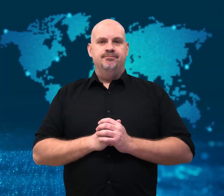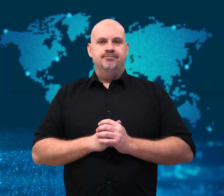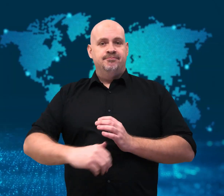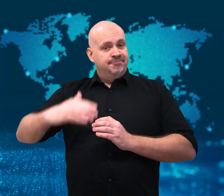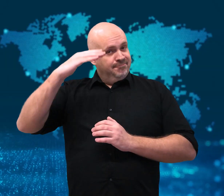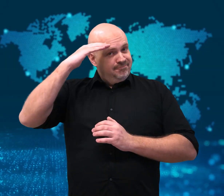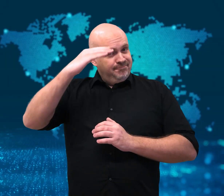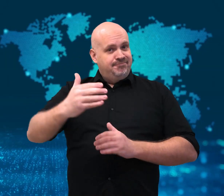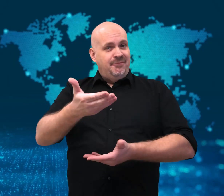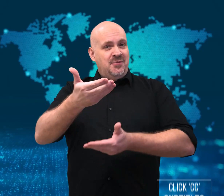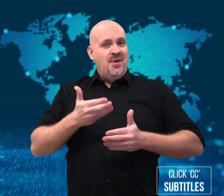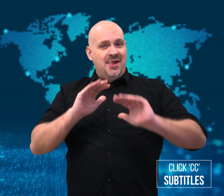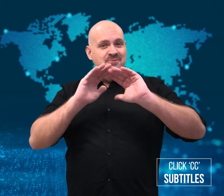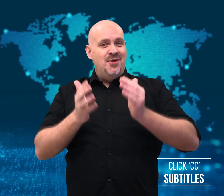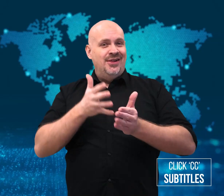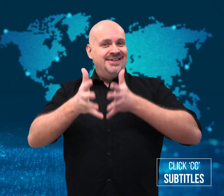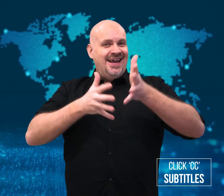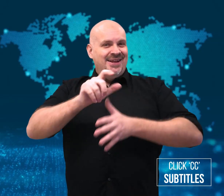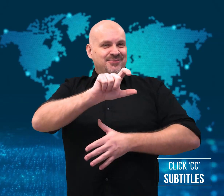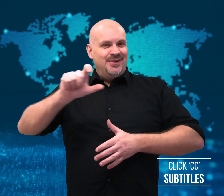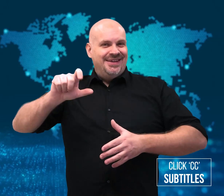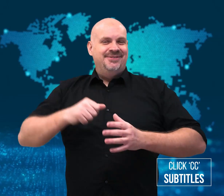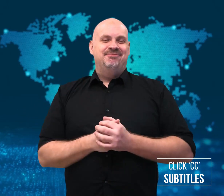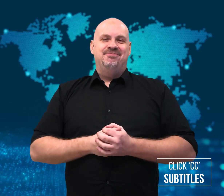Welcome to WorldSign Week!